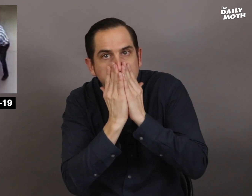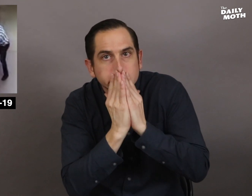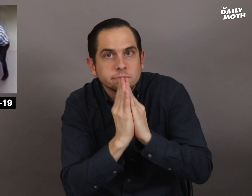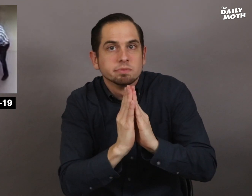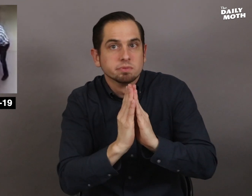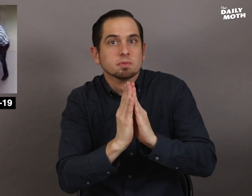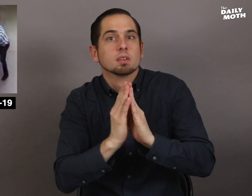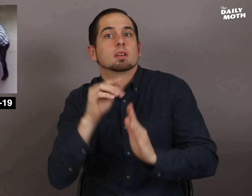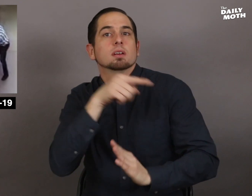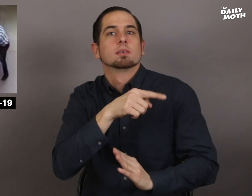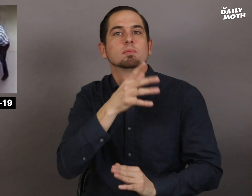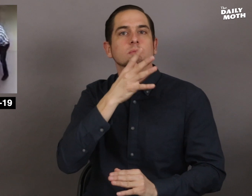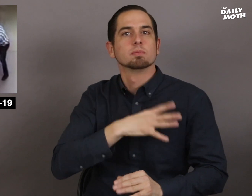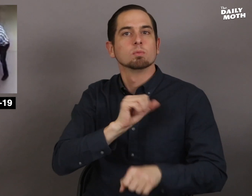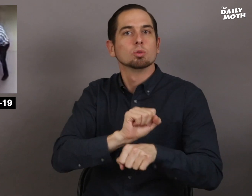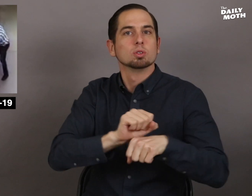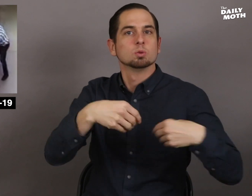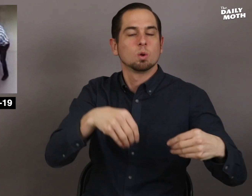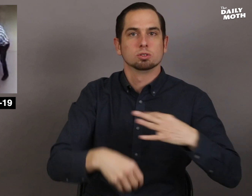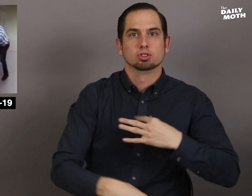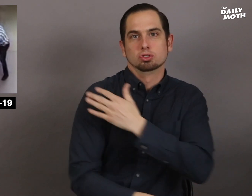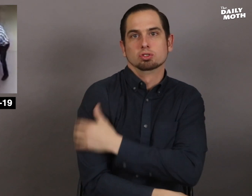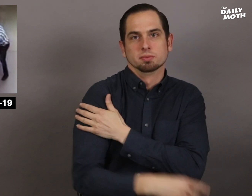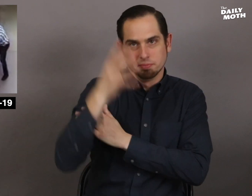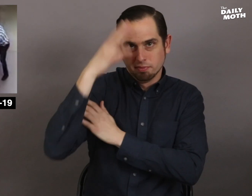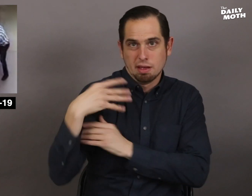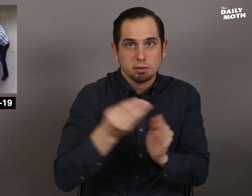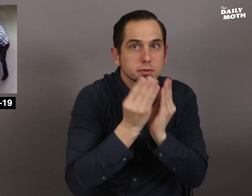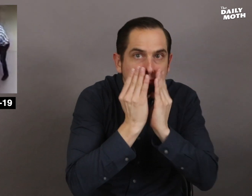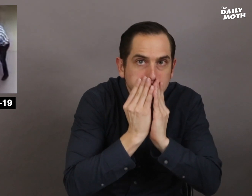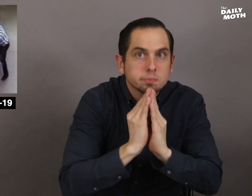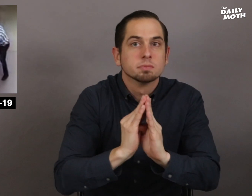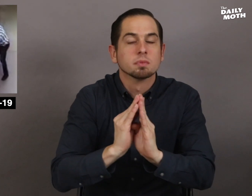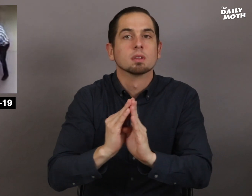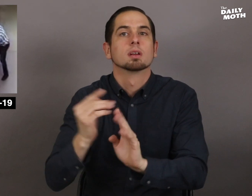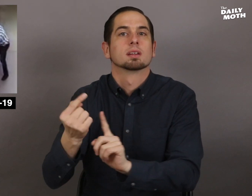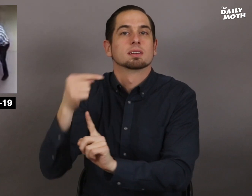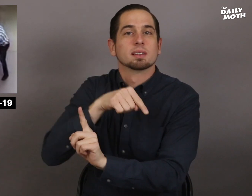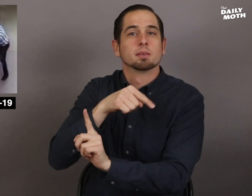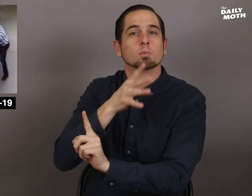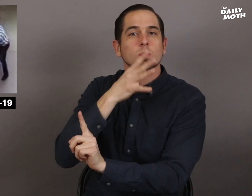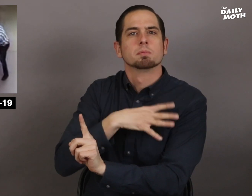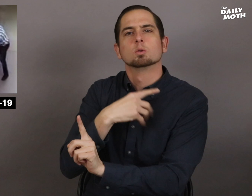wiping his nose on a female store clerk's shirt after